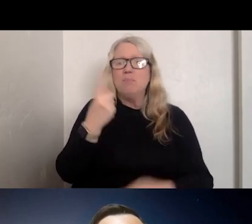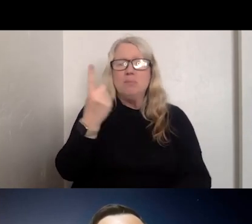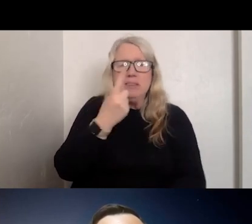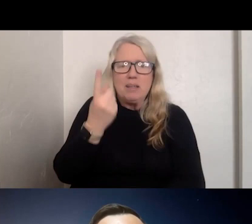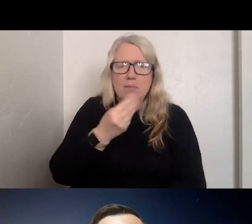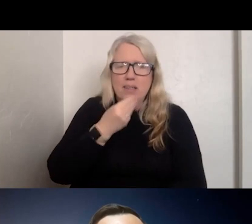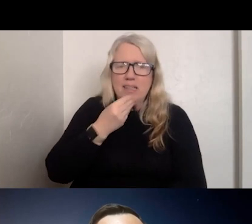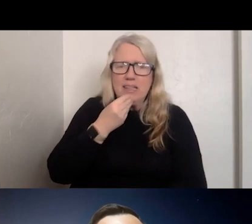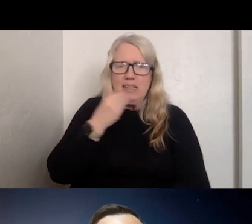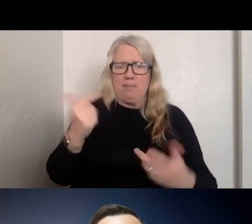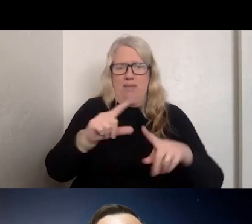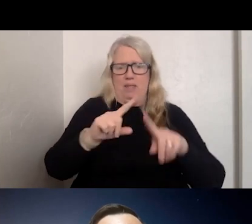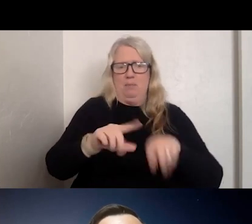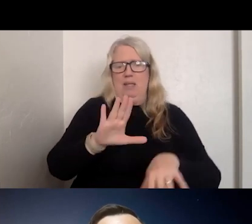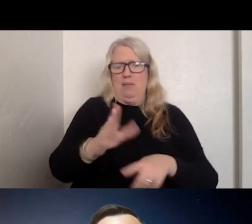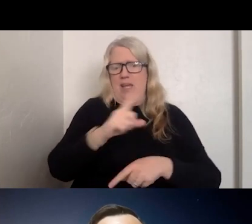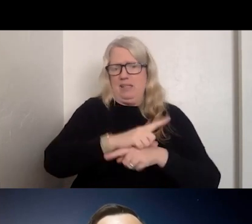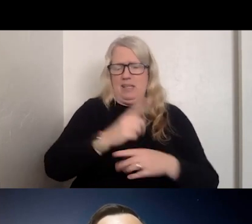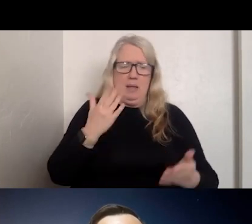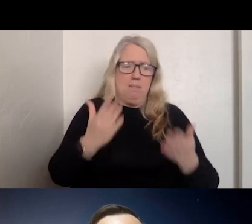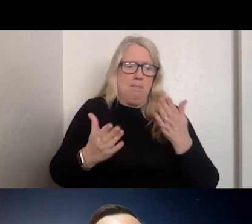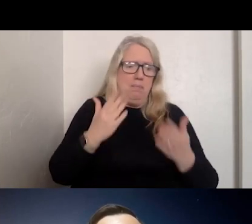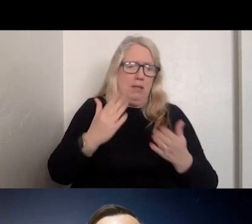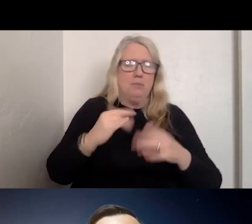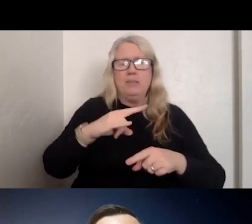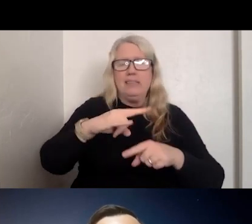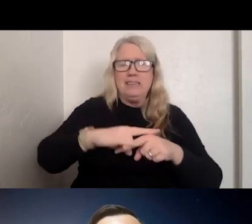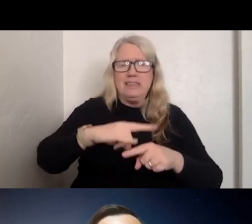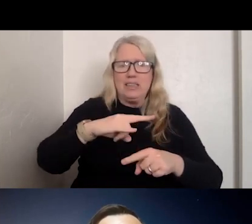DEPENDING ON THE DAY, POSSIBLE A CIGARETTE. SORRY TO SAY THAT.